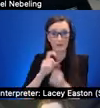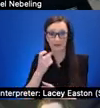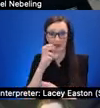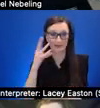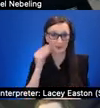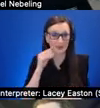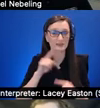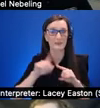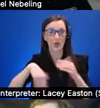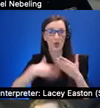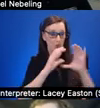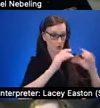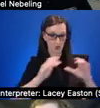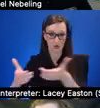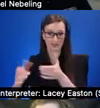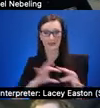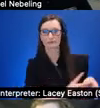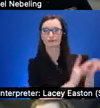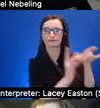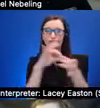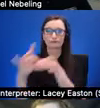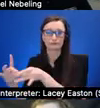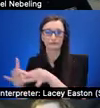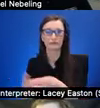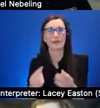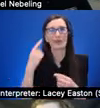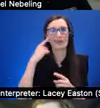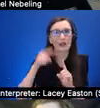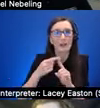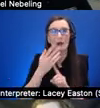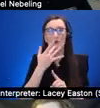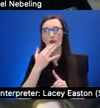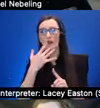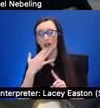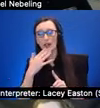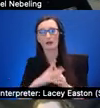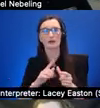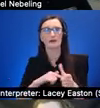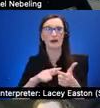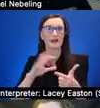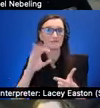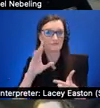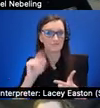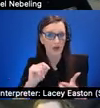so we're thinking a lot about color palettes pairing with simple fonts so readability um the